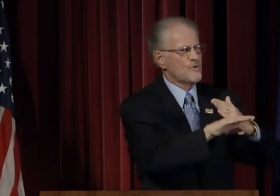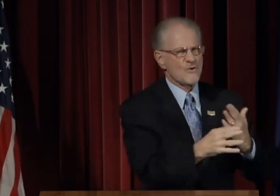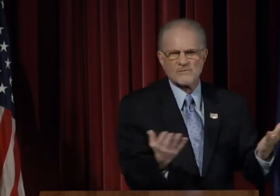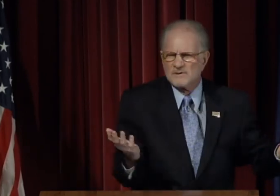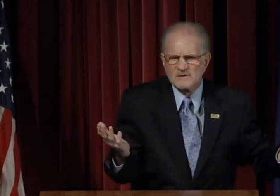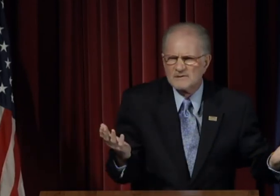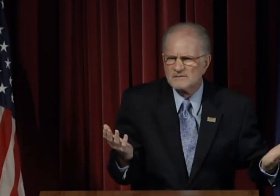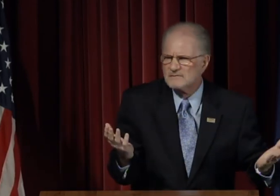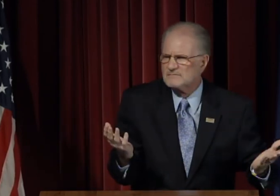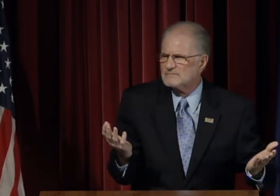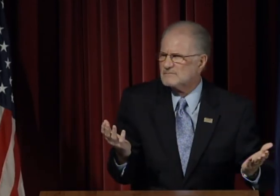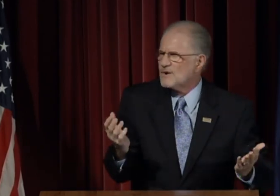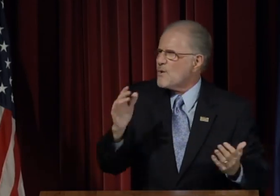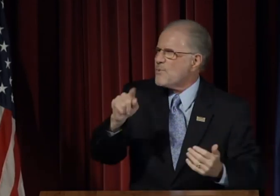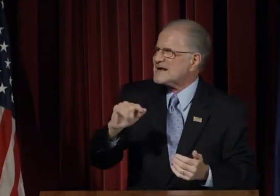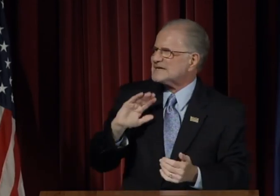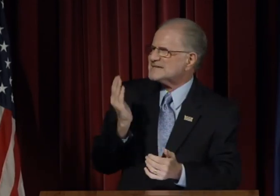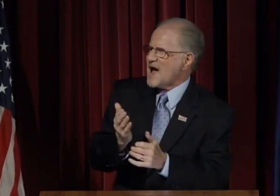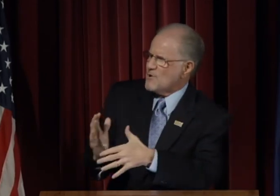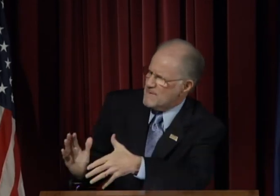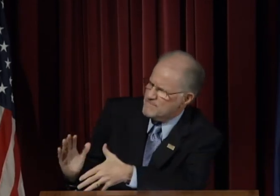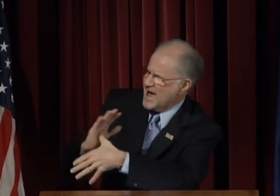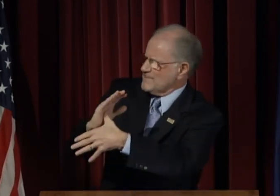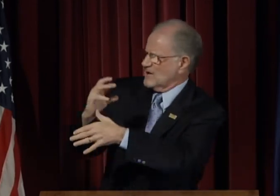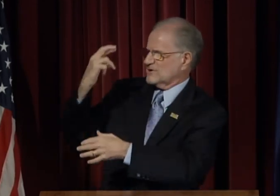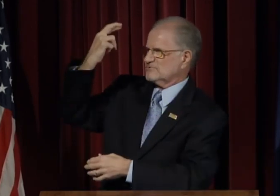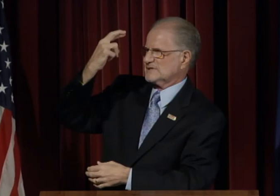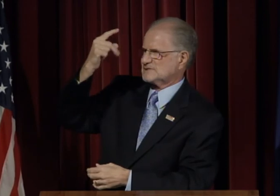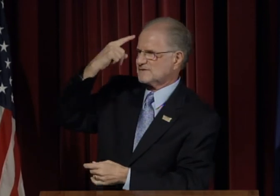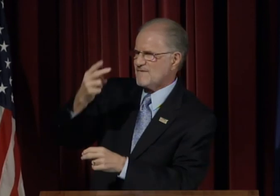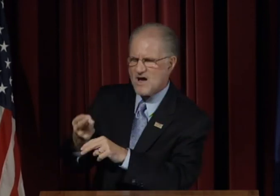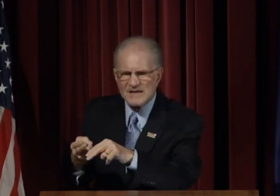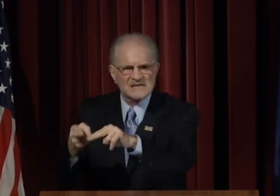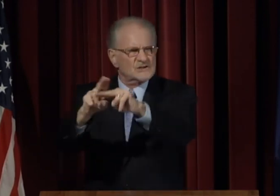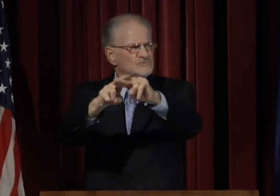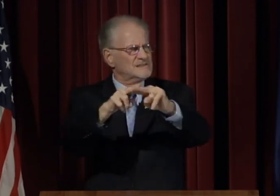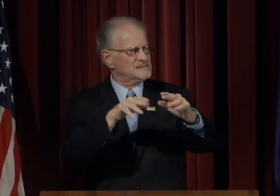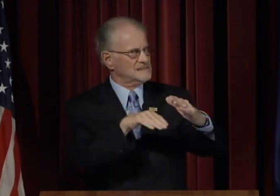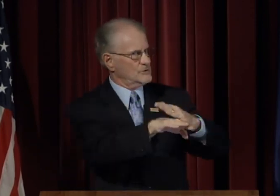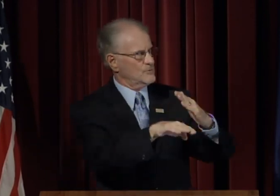Why do we want to increase enrollment? What is our primary reason for increasing enrollment?